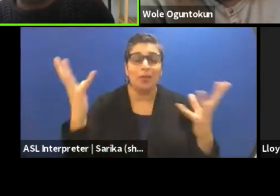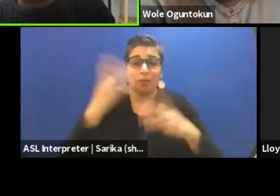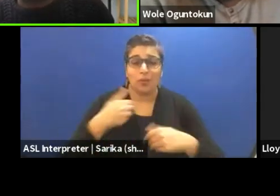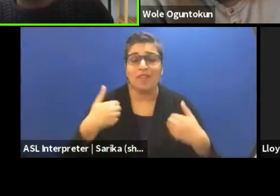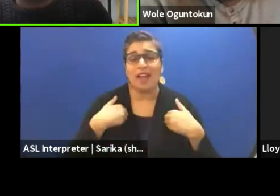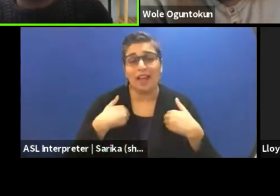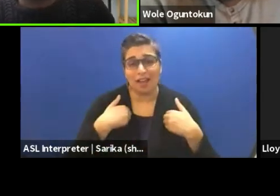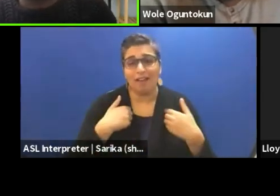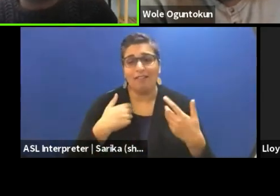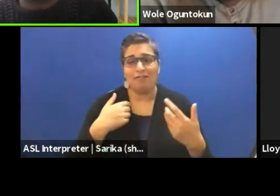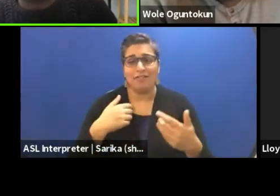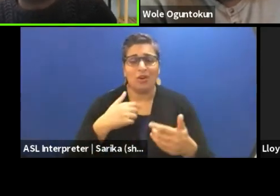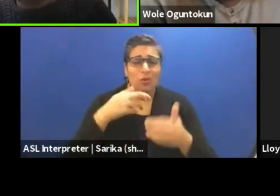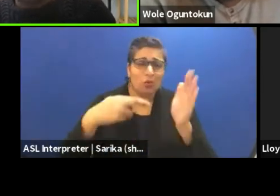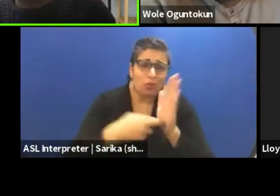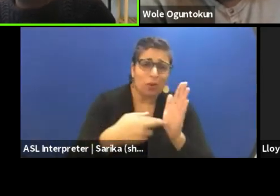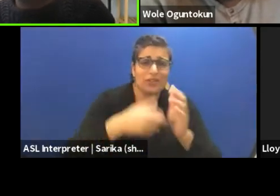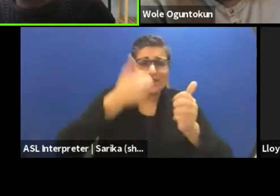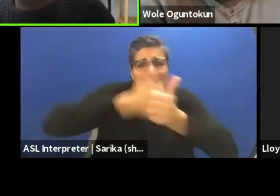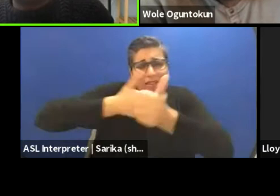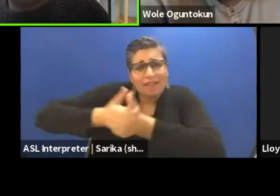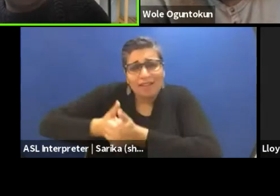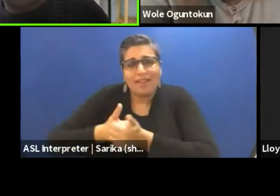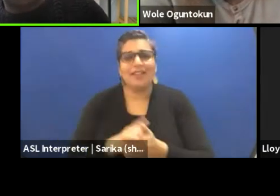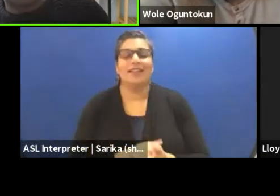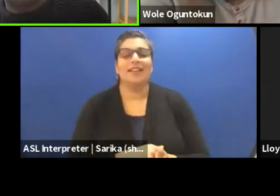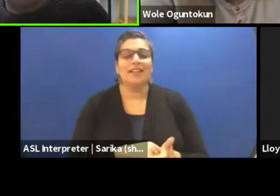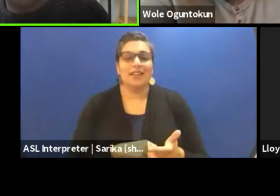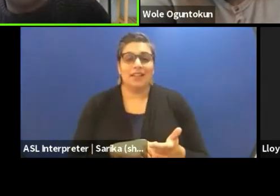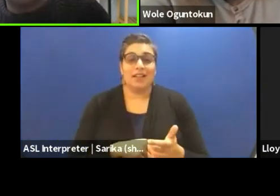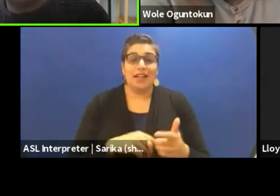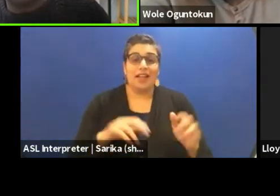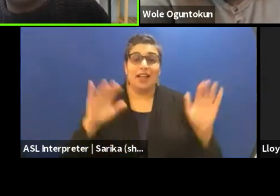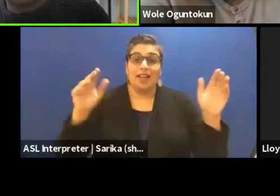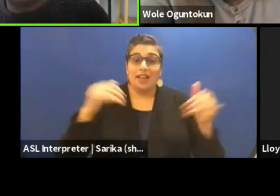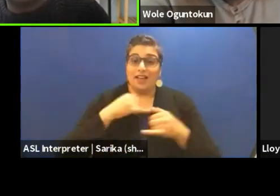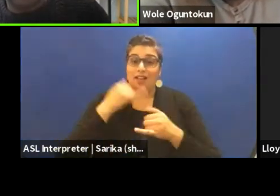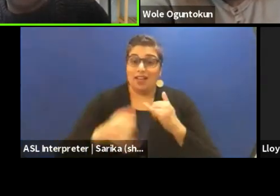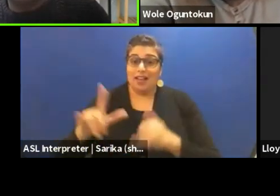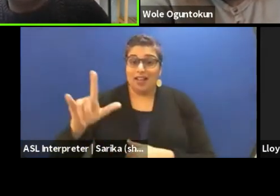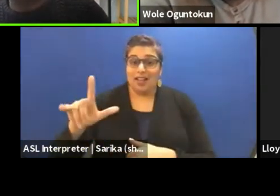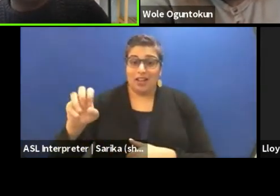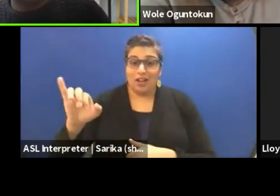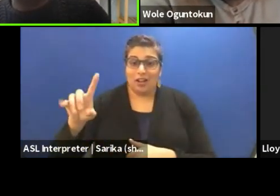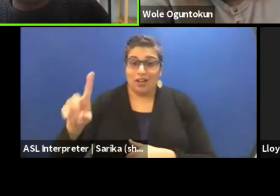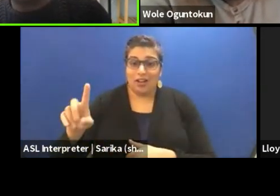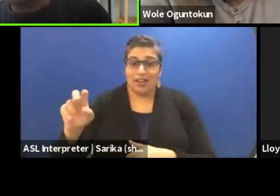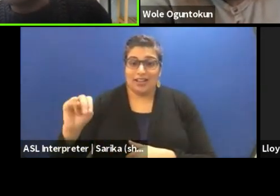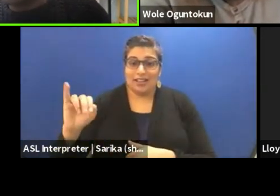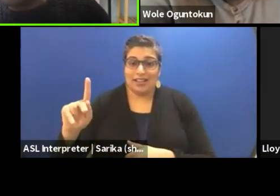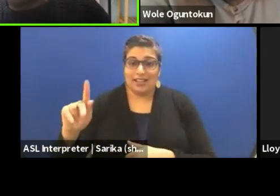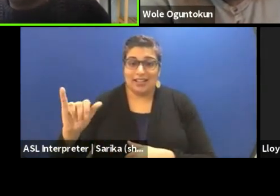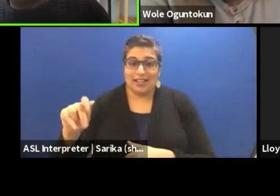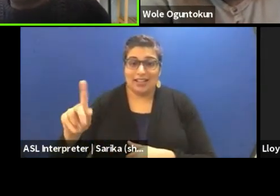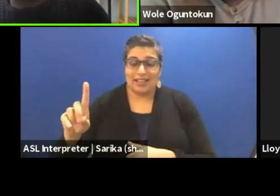on the series from that region. Finally I want to introduce Lloyd Nyikadzino, a friend, a brother.